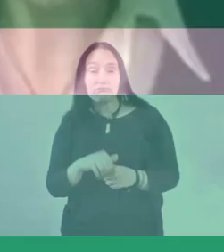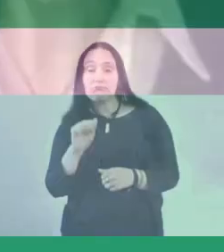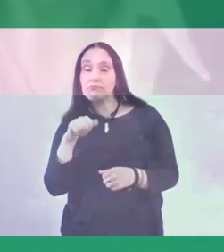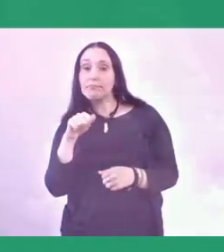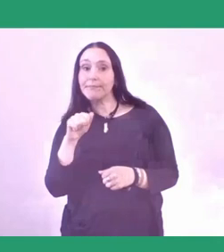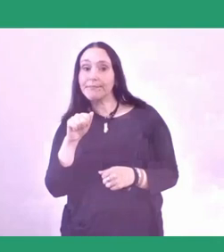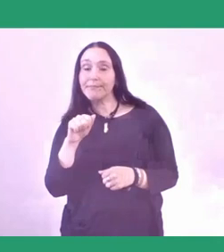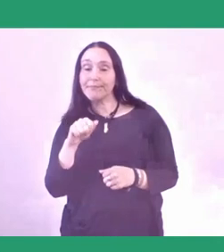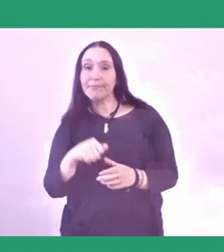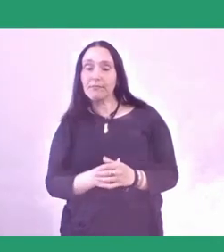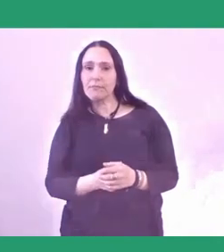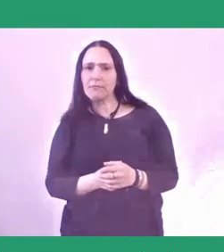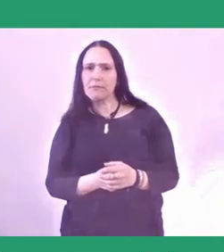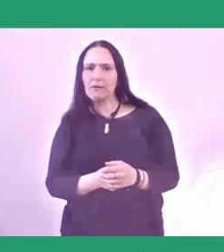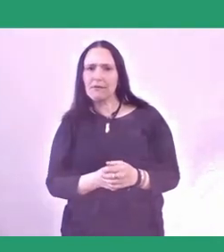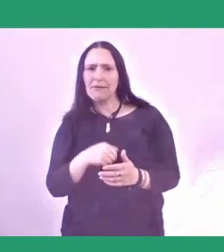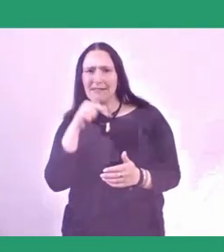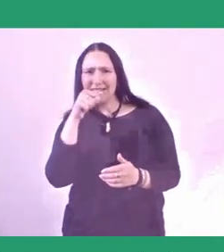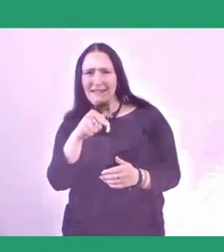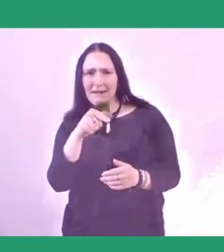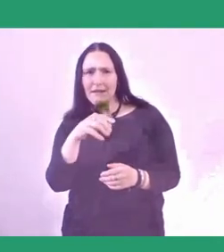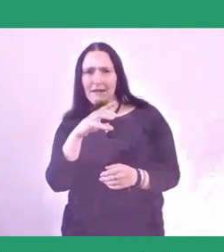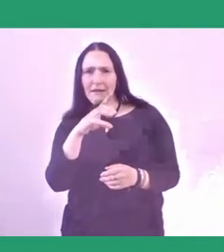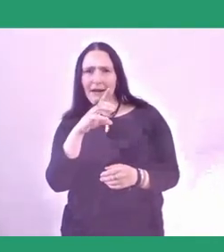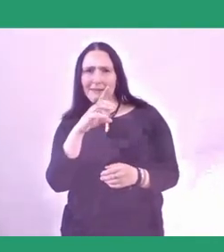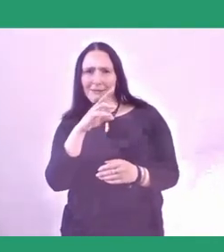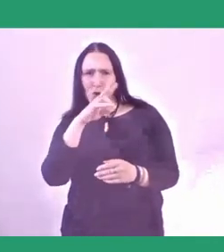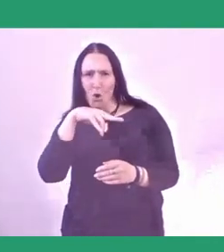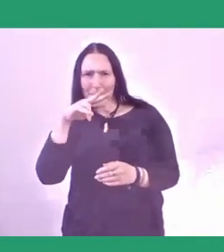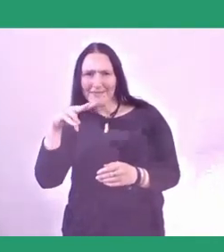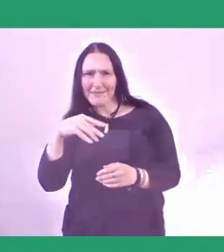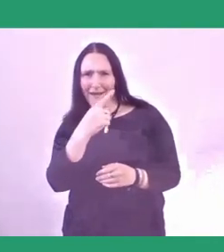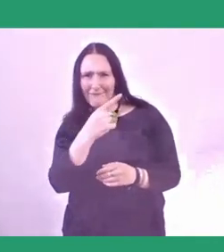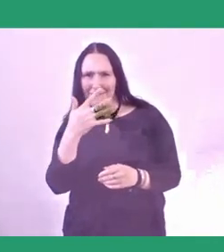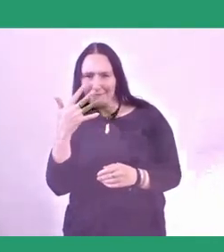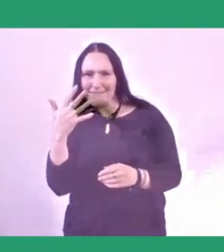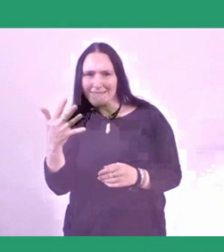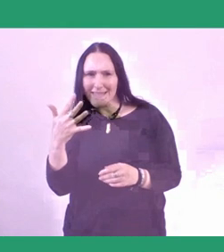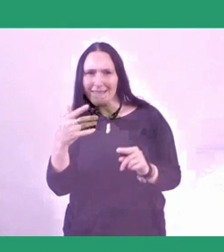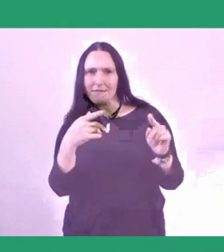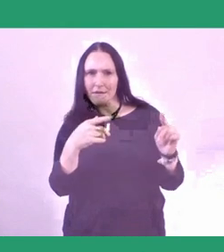The documenta fifteen team is planning to build up the lumbung community in Kassel.